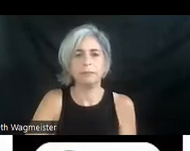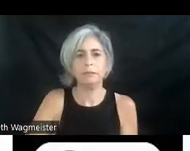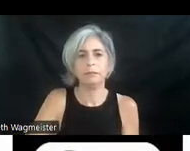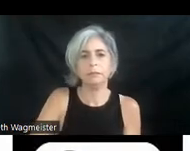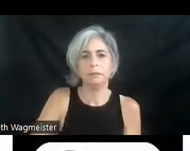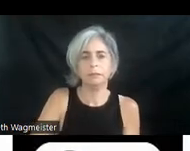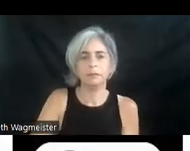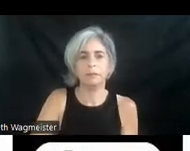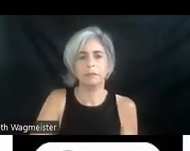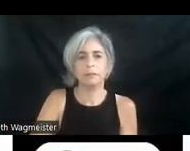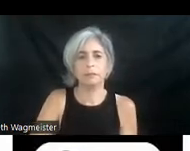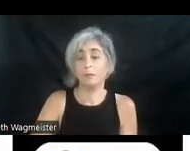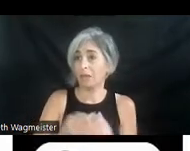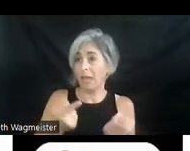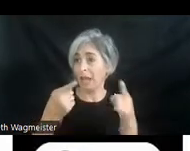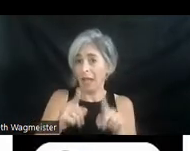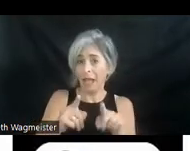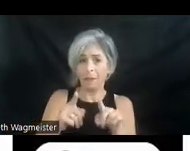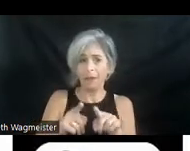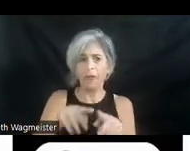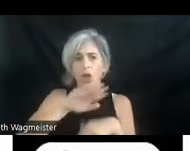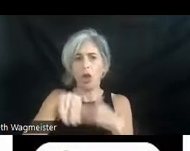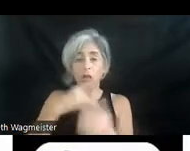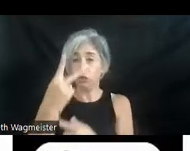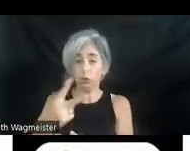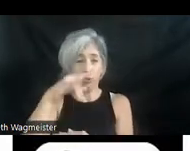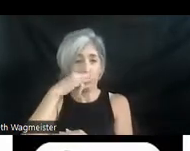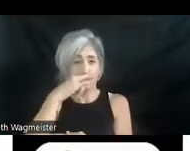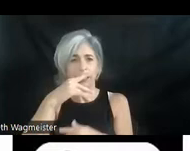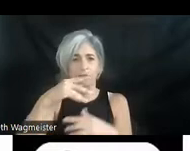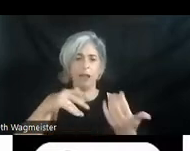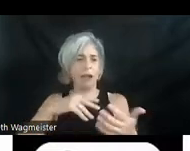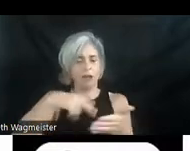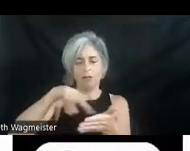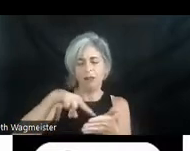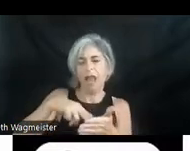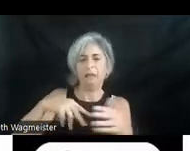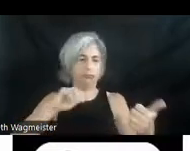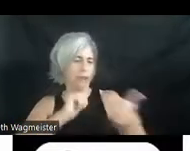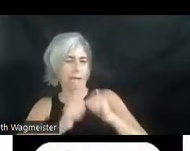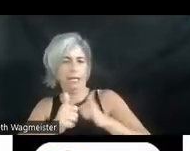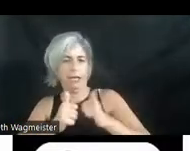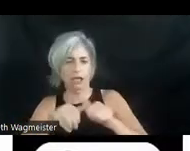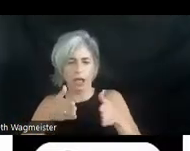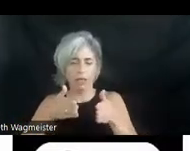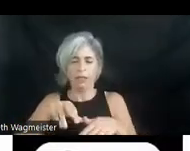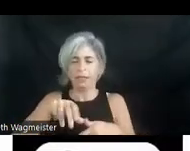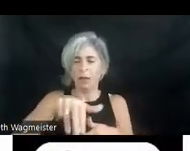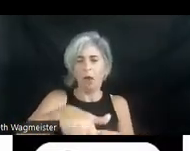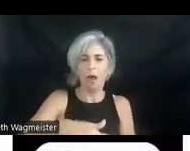As in vogue sways together two kids dance battle on the sidewalk. Stevie's